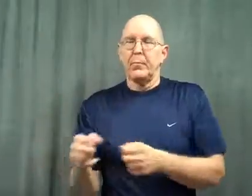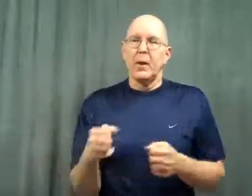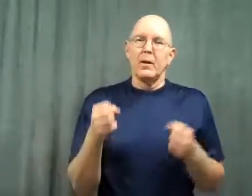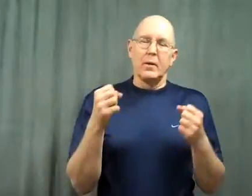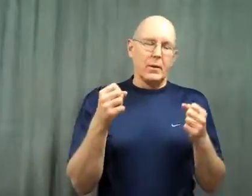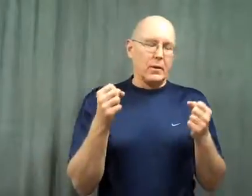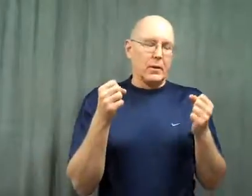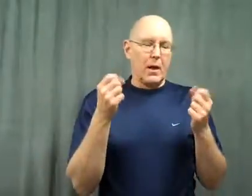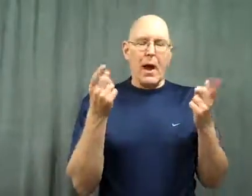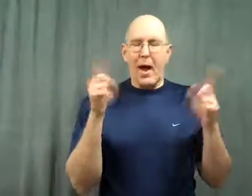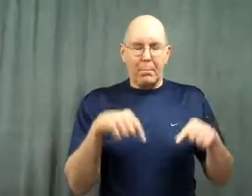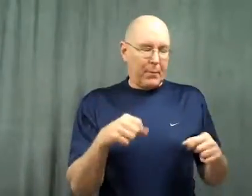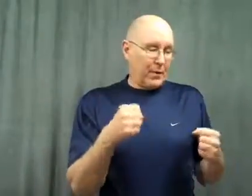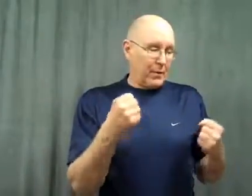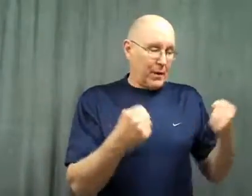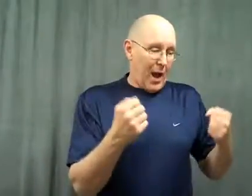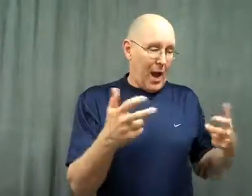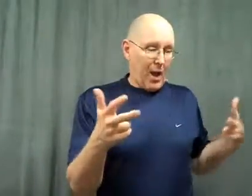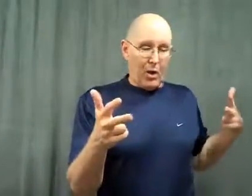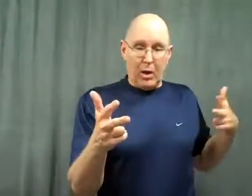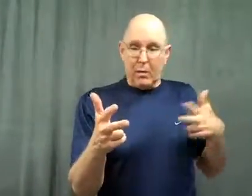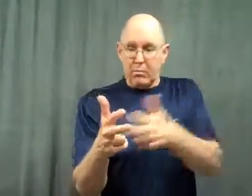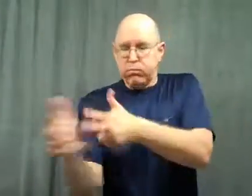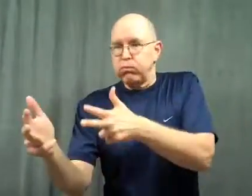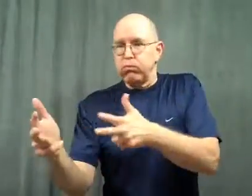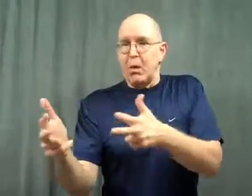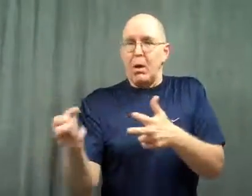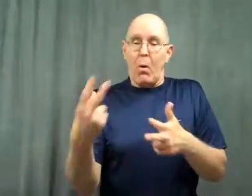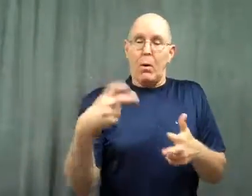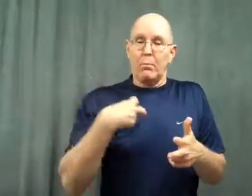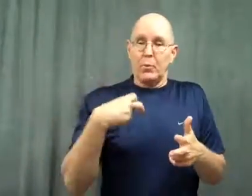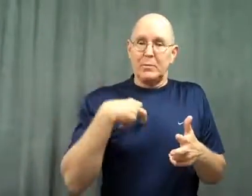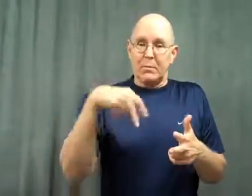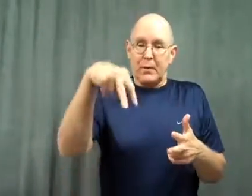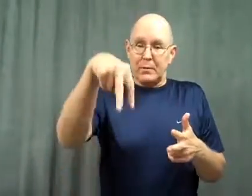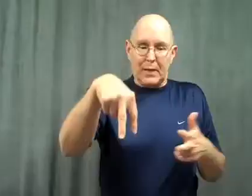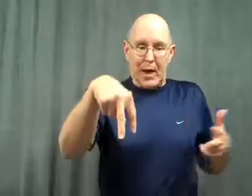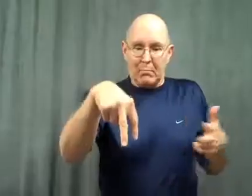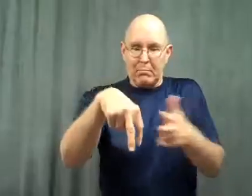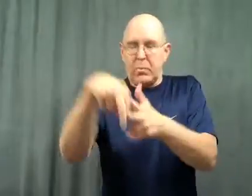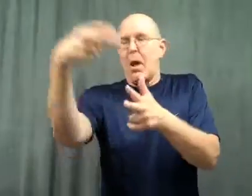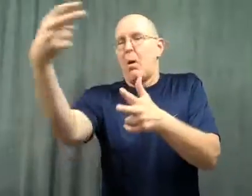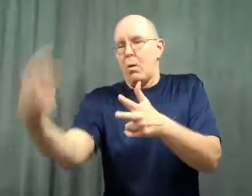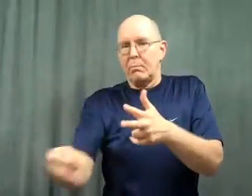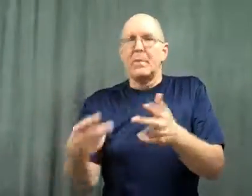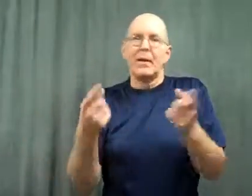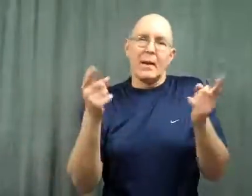sometimes it happens that other motorists hit the police car or even the officer when he’s standing by the car.